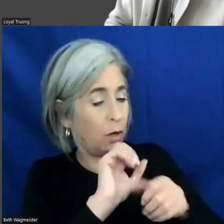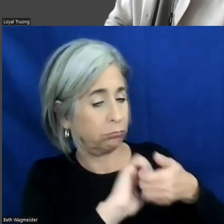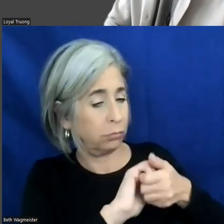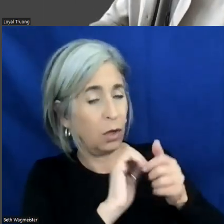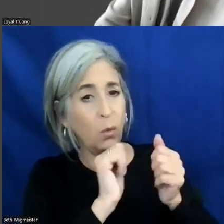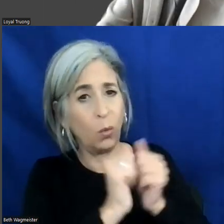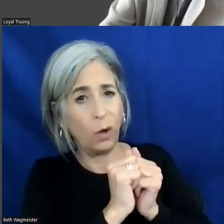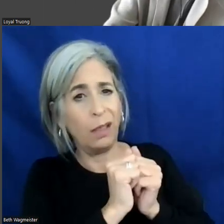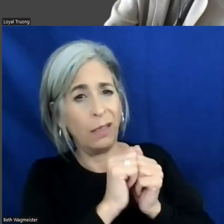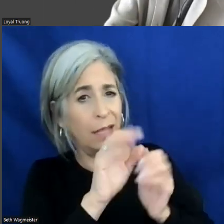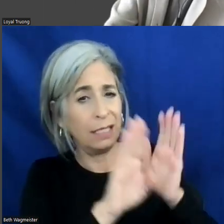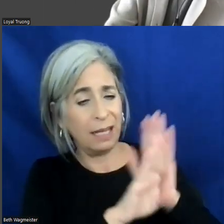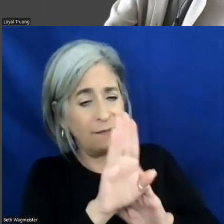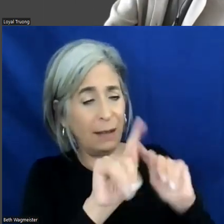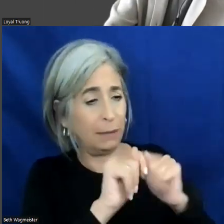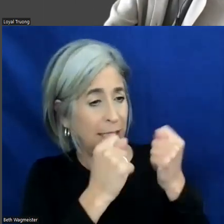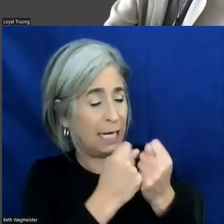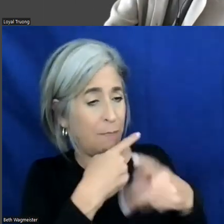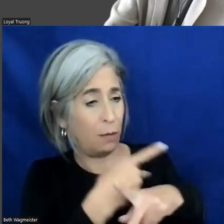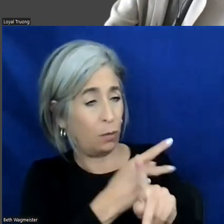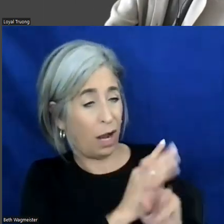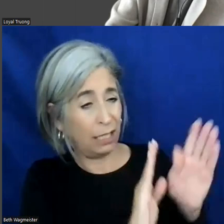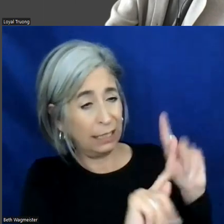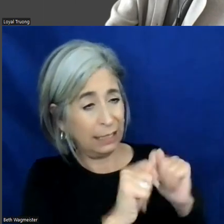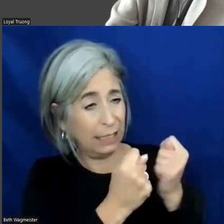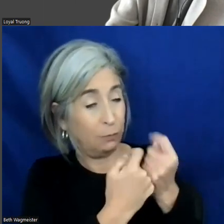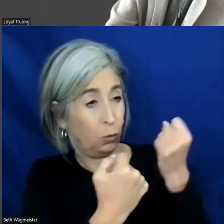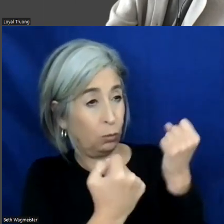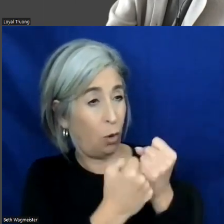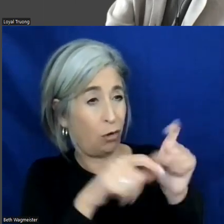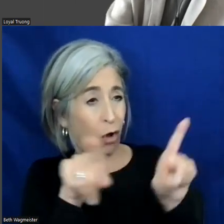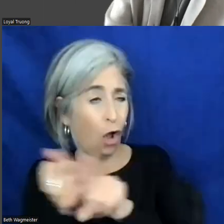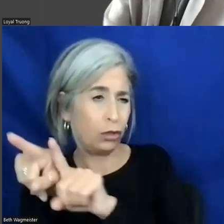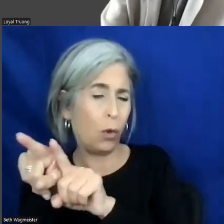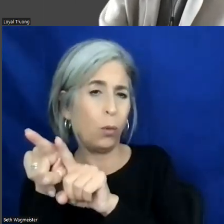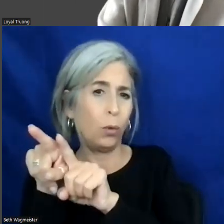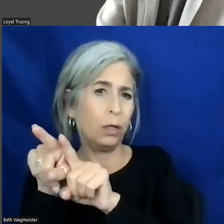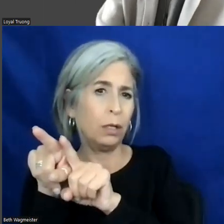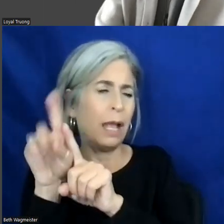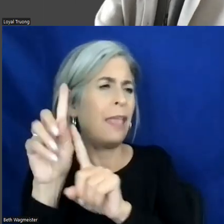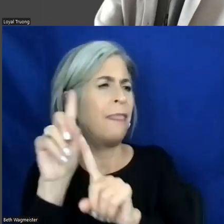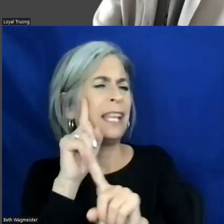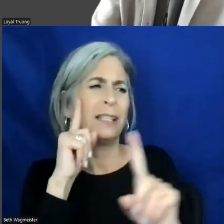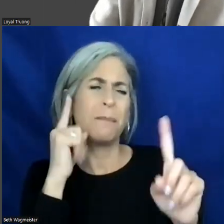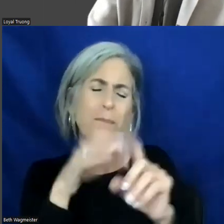the dev teams on their end, support them as well, the key here, it is communication between the